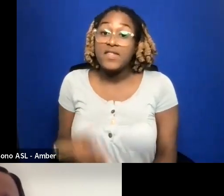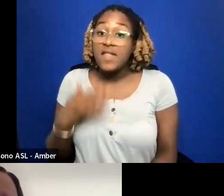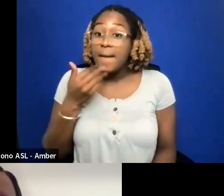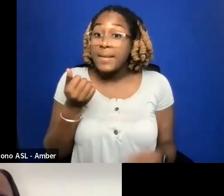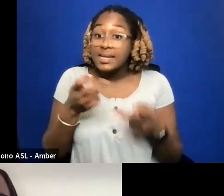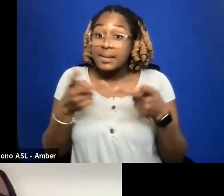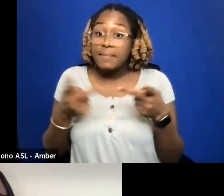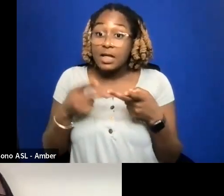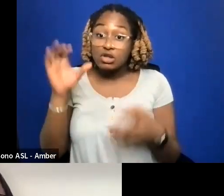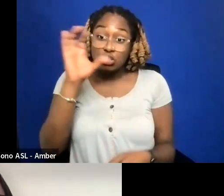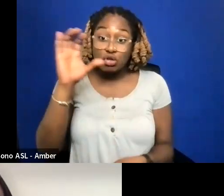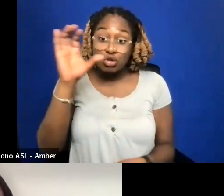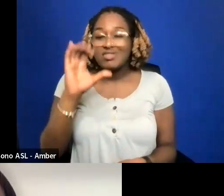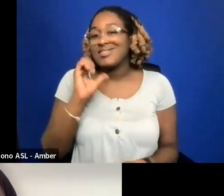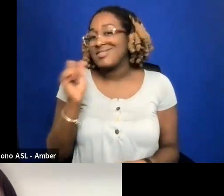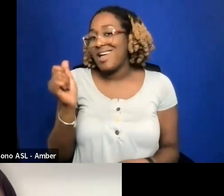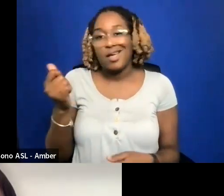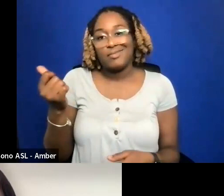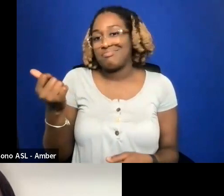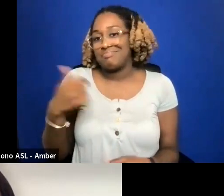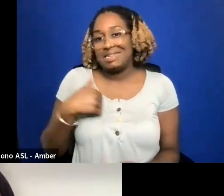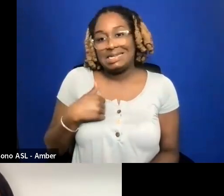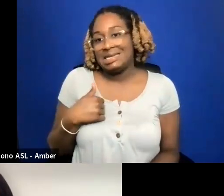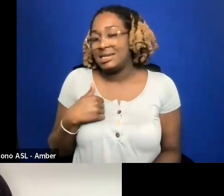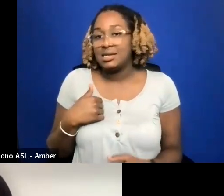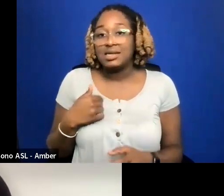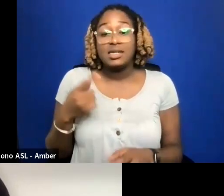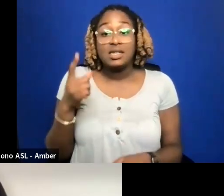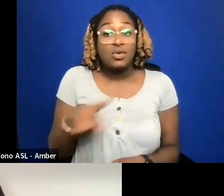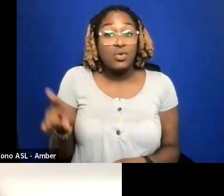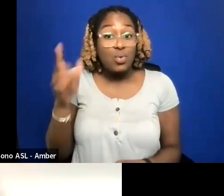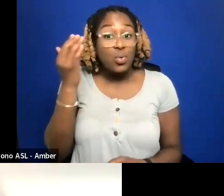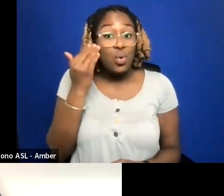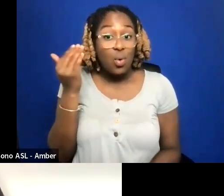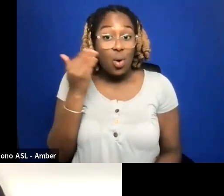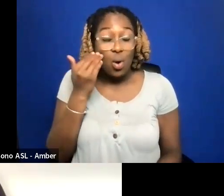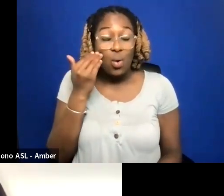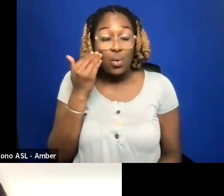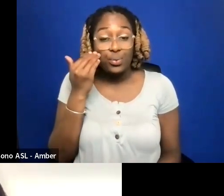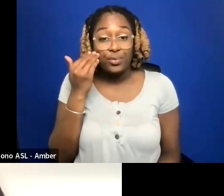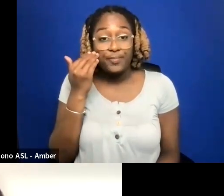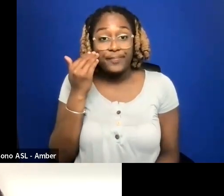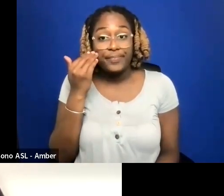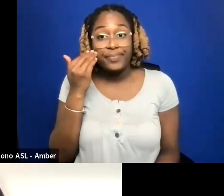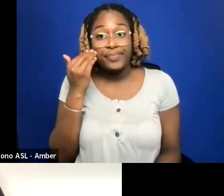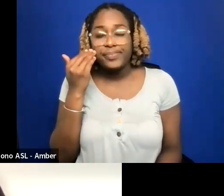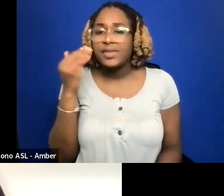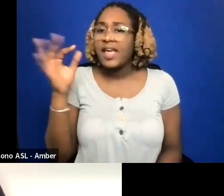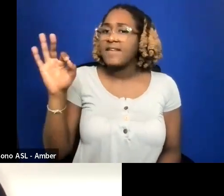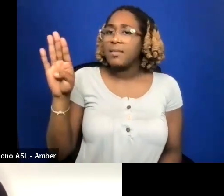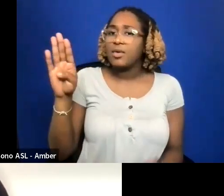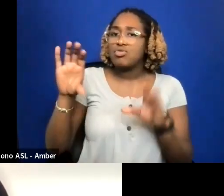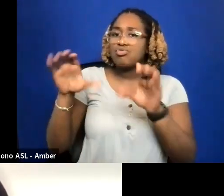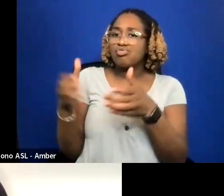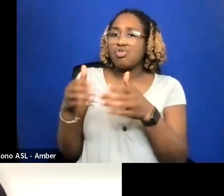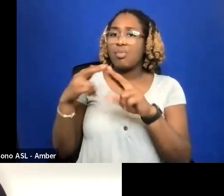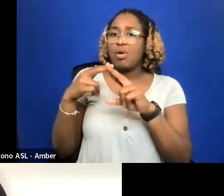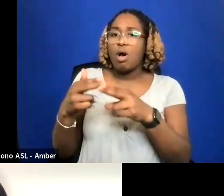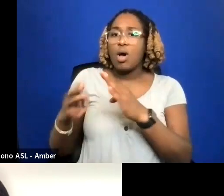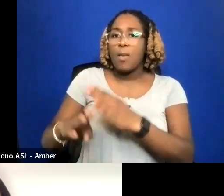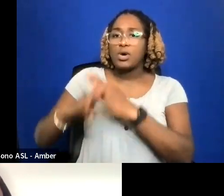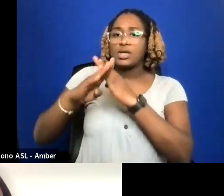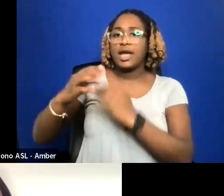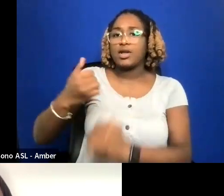IF ANY OF YOU KNOW OF THE THERE IS A FACEBOOK GROUP CALLED PROTECT YOURSELVES FROM PREDATORY